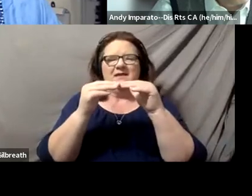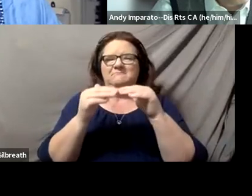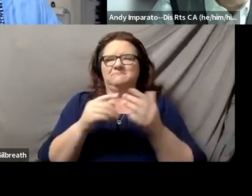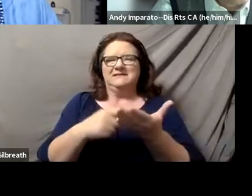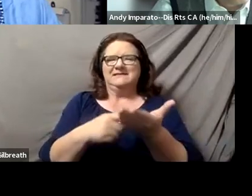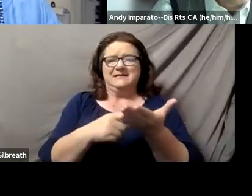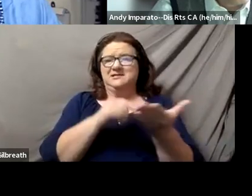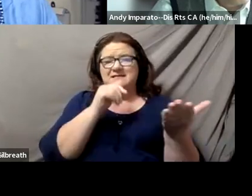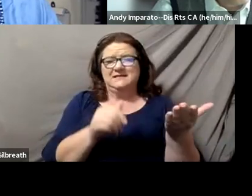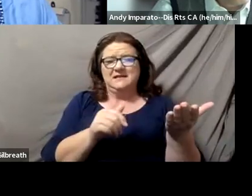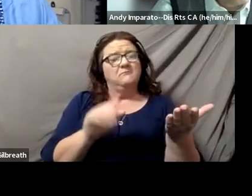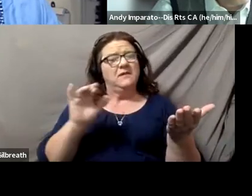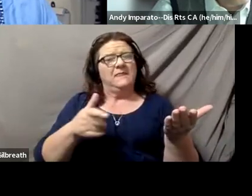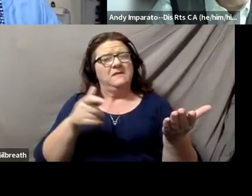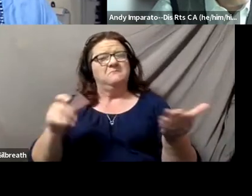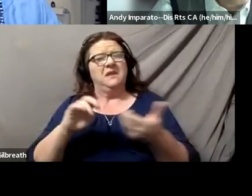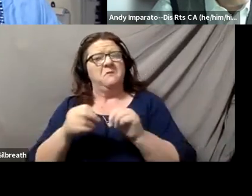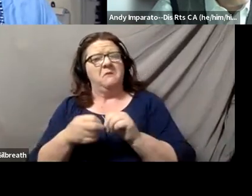I think that that's a big part of it,